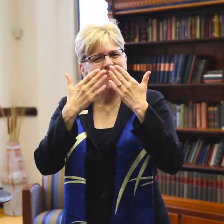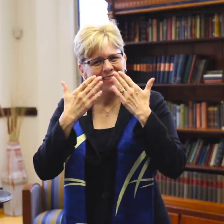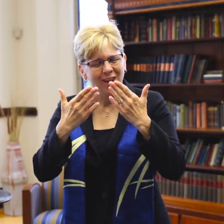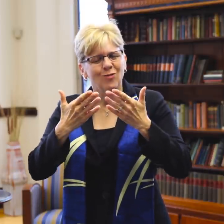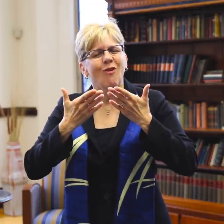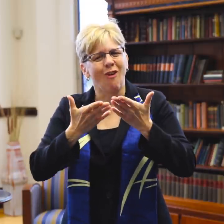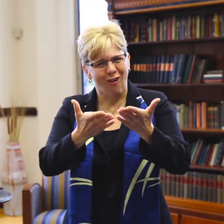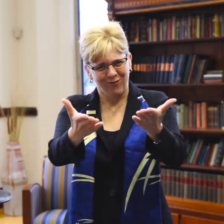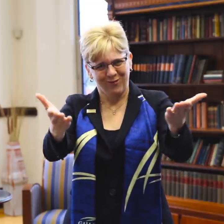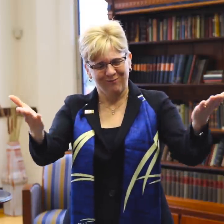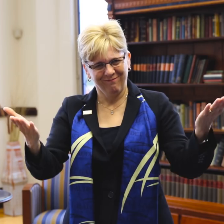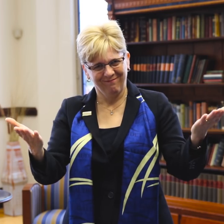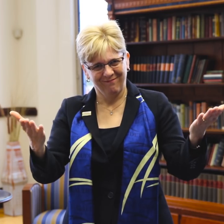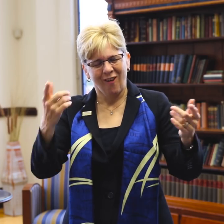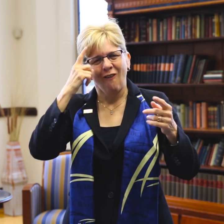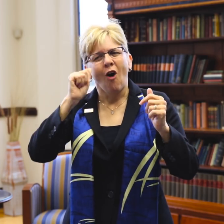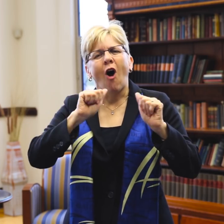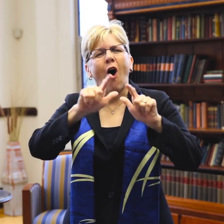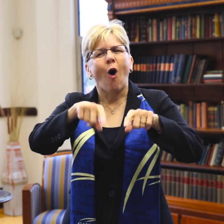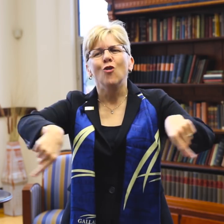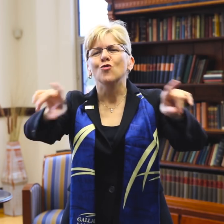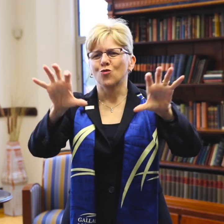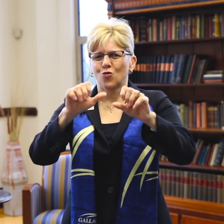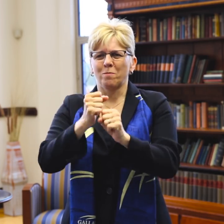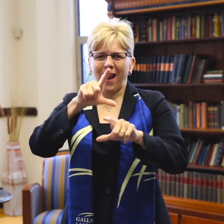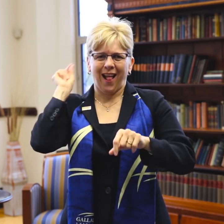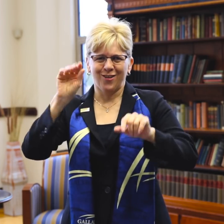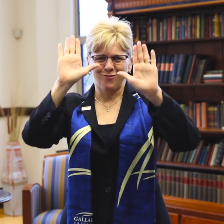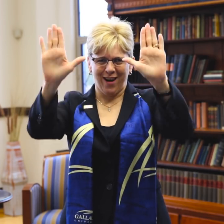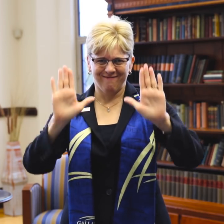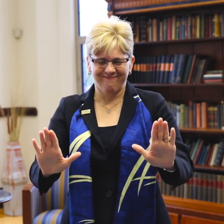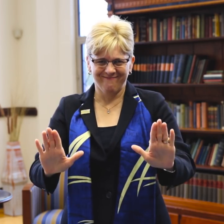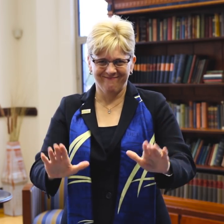Thank you for all you do to make Gallaudet great!